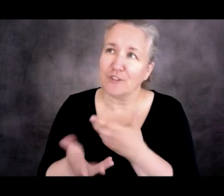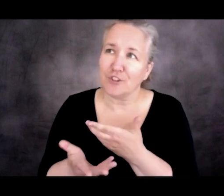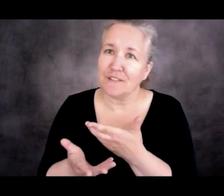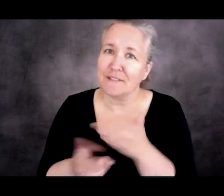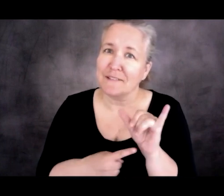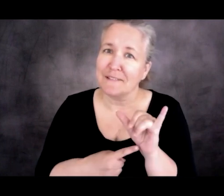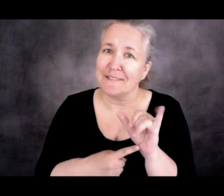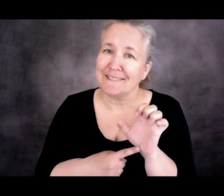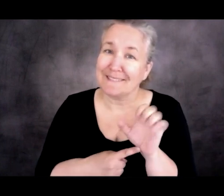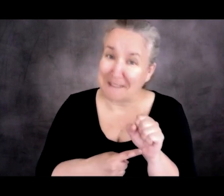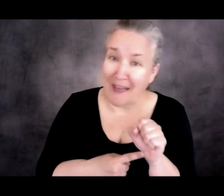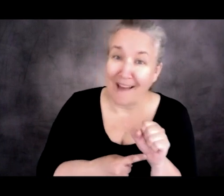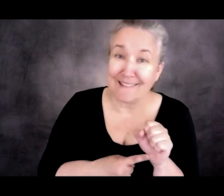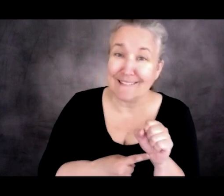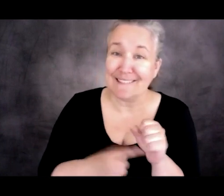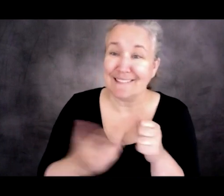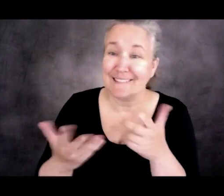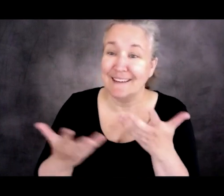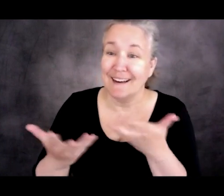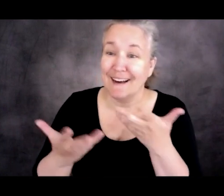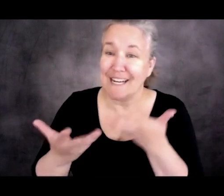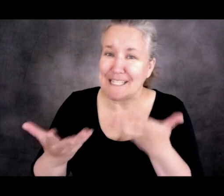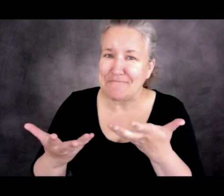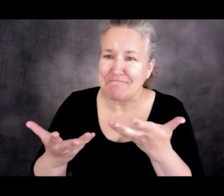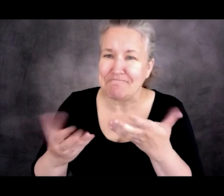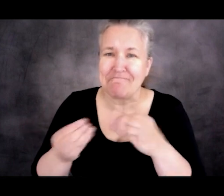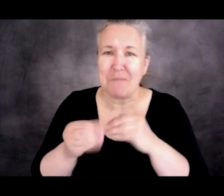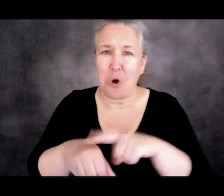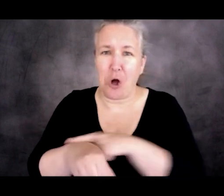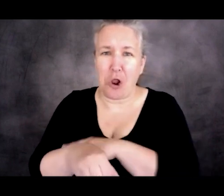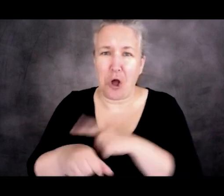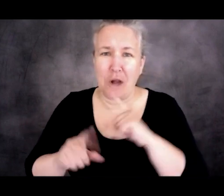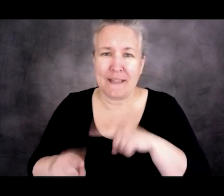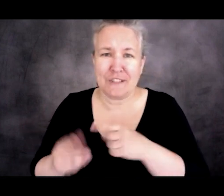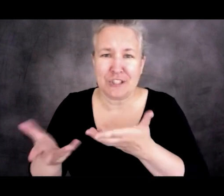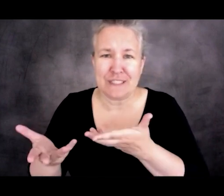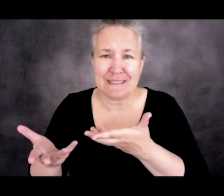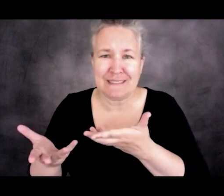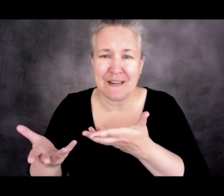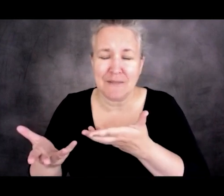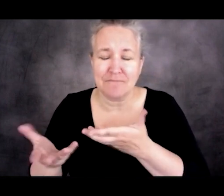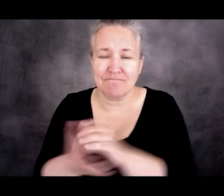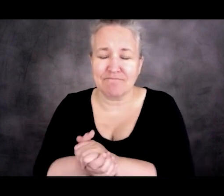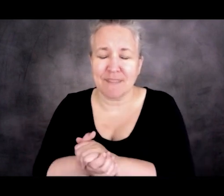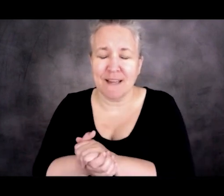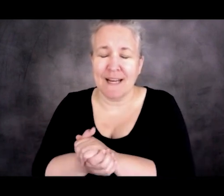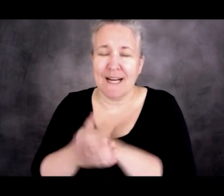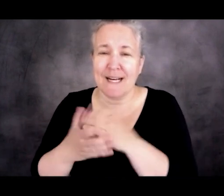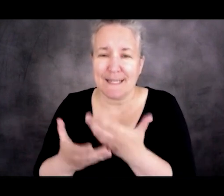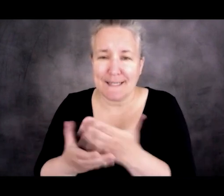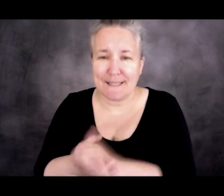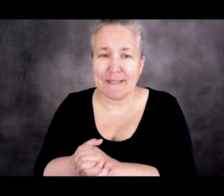The longer answer is it's